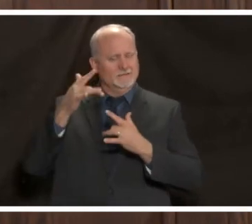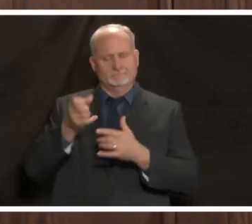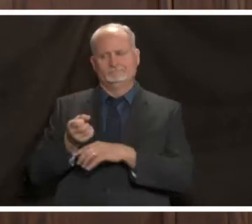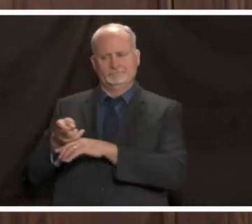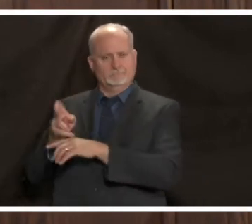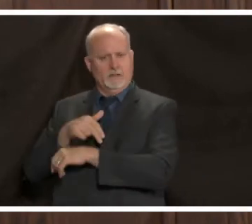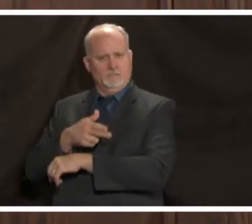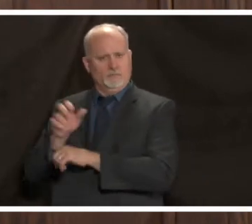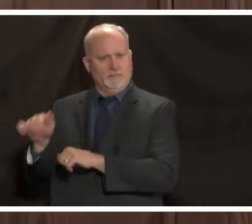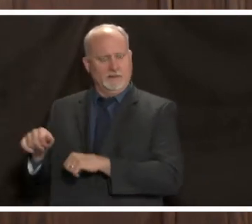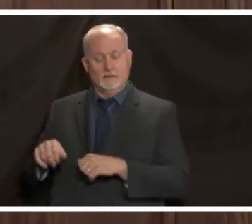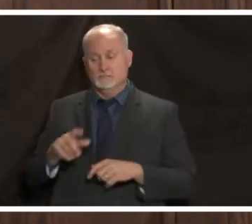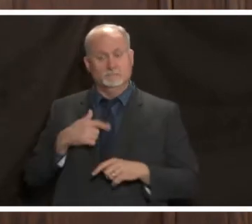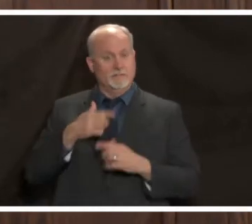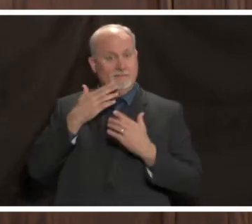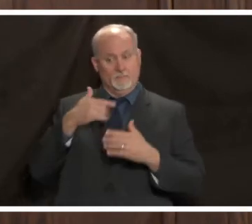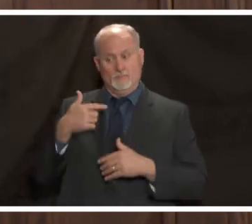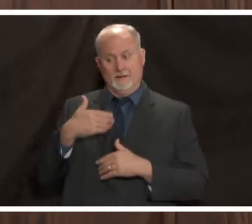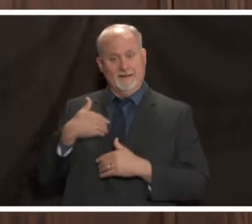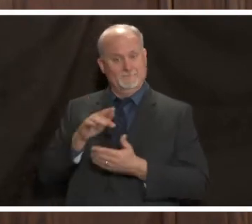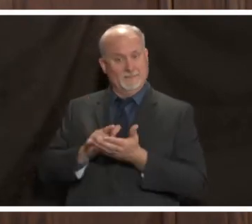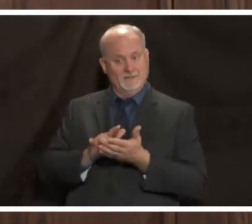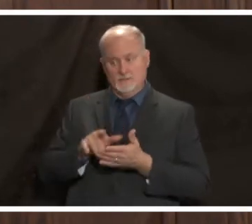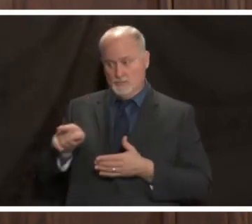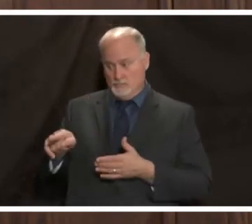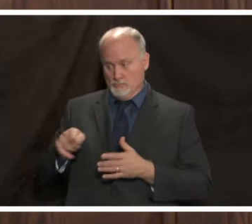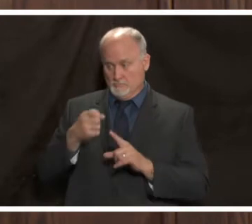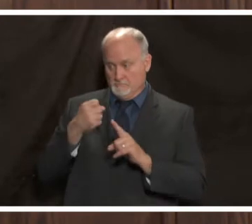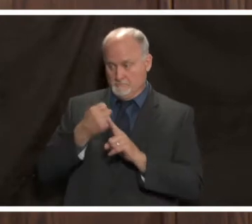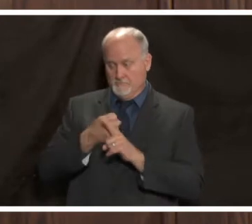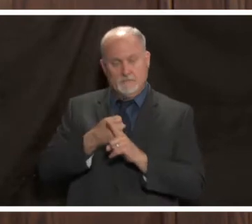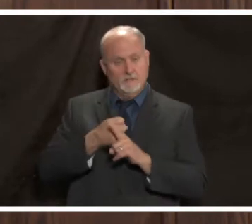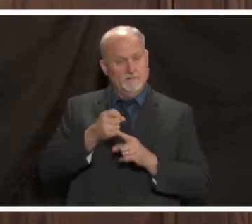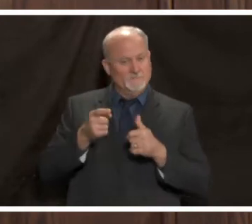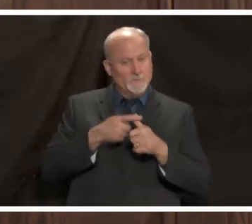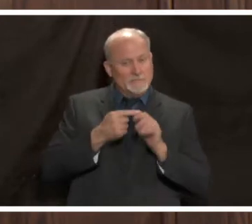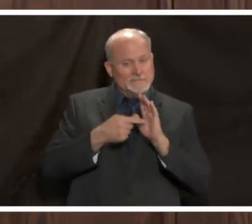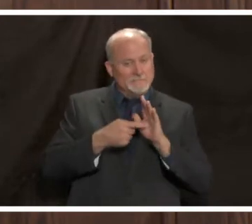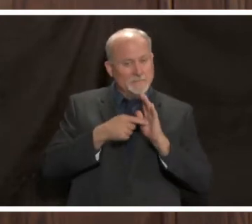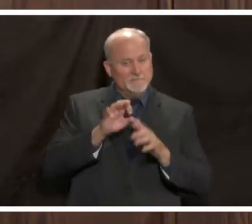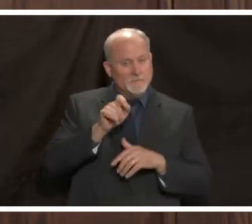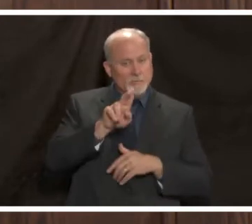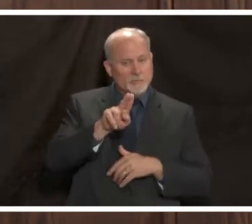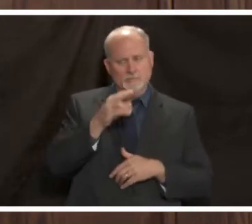we have medications that if as soon as you forget get your first symptoms let your provider know